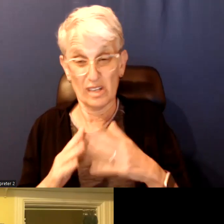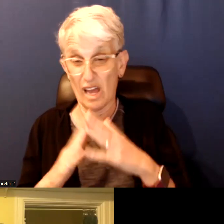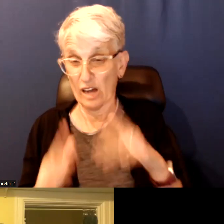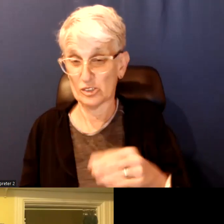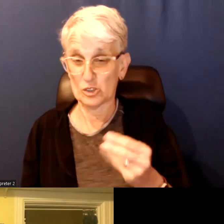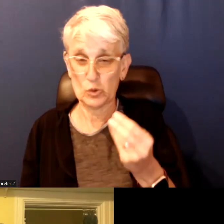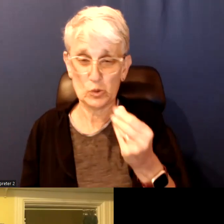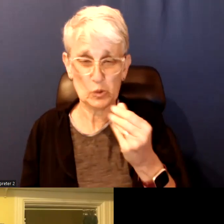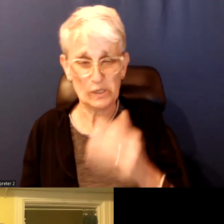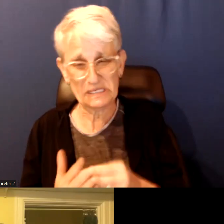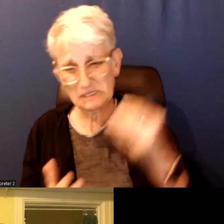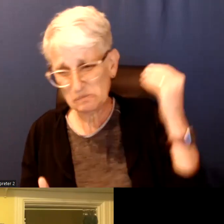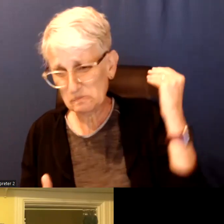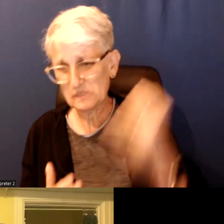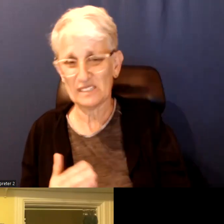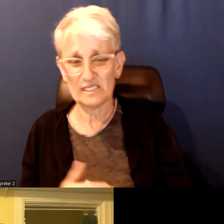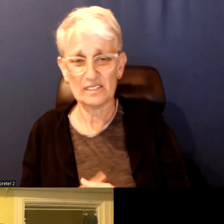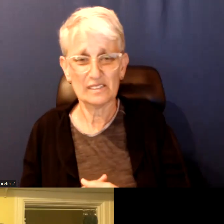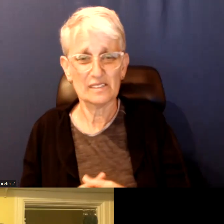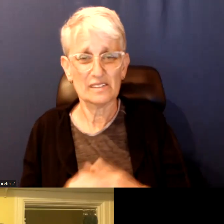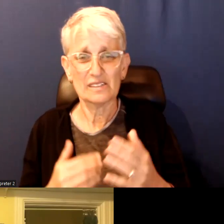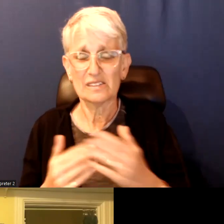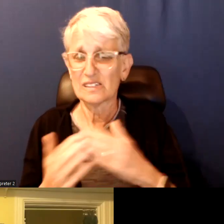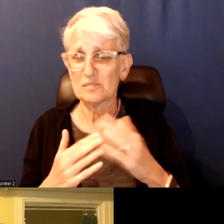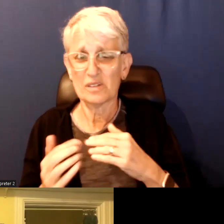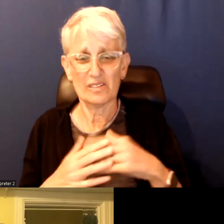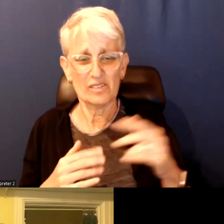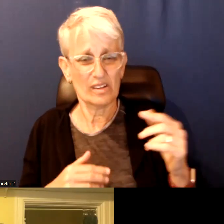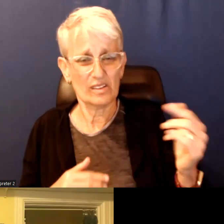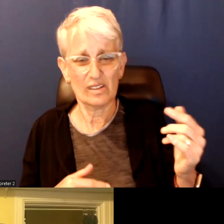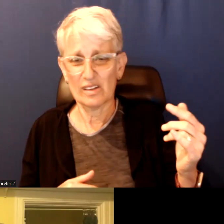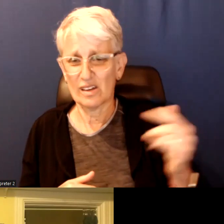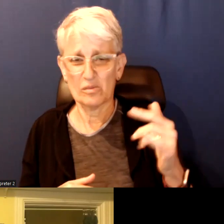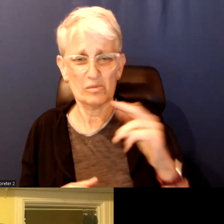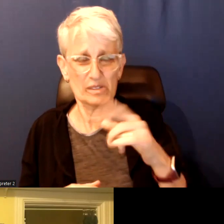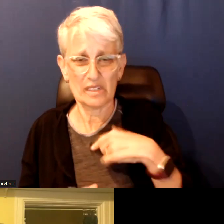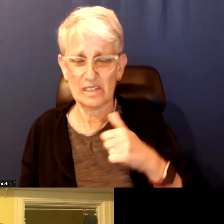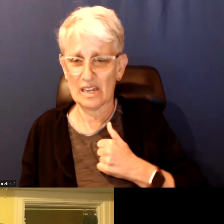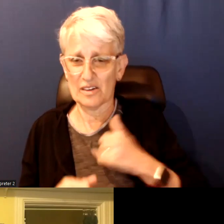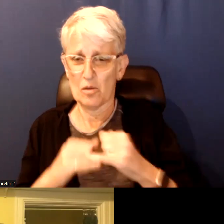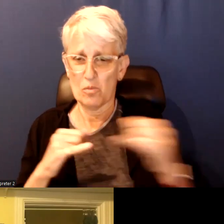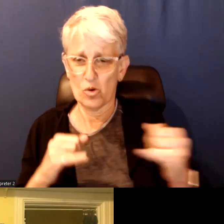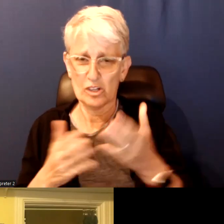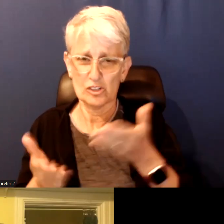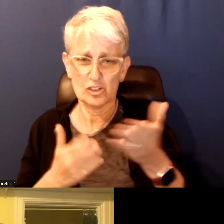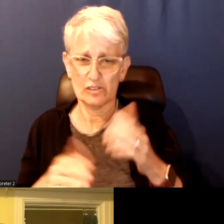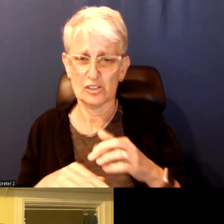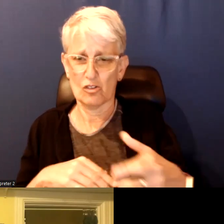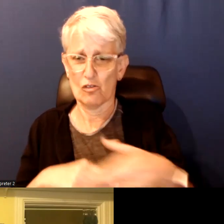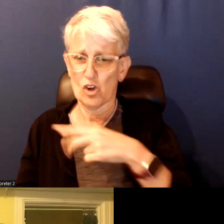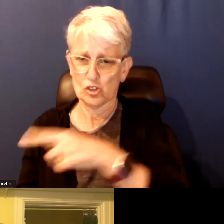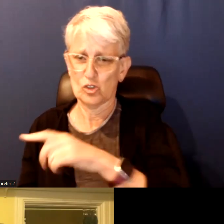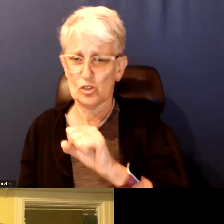Even when they come through our airport see BSA is referring them into our shelter system